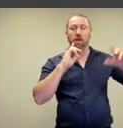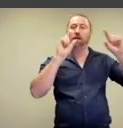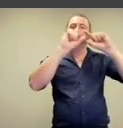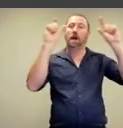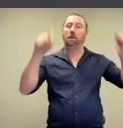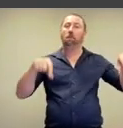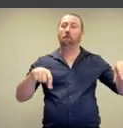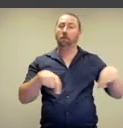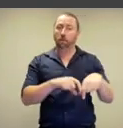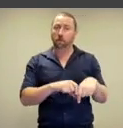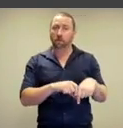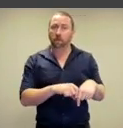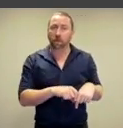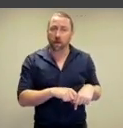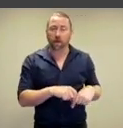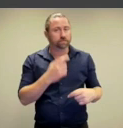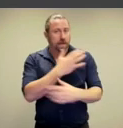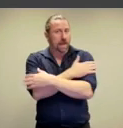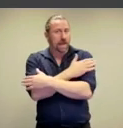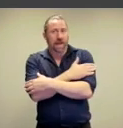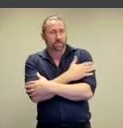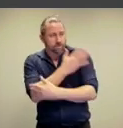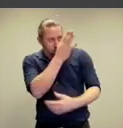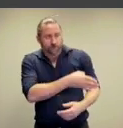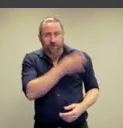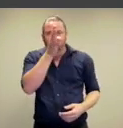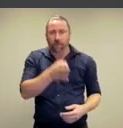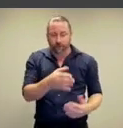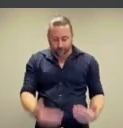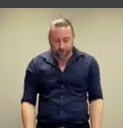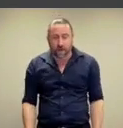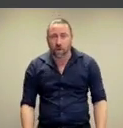The frame and the sheets function to